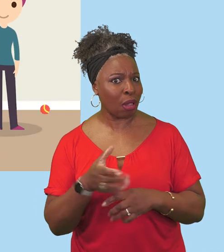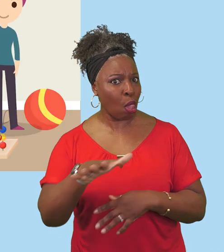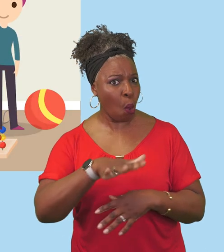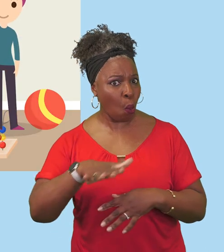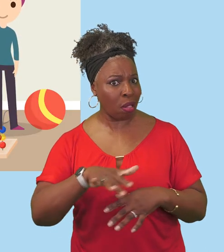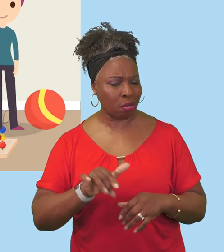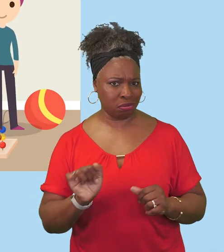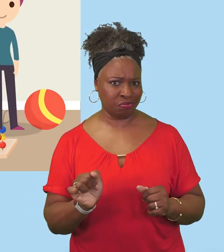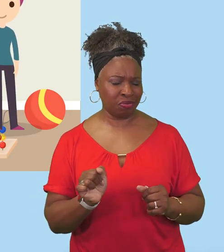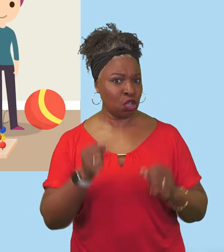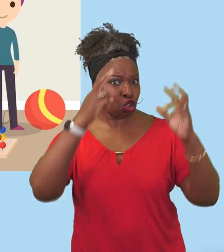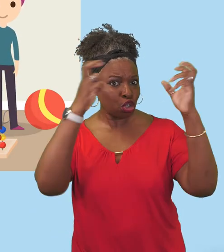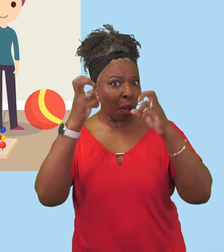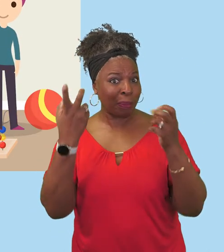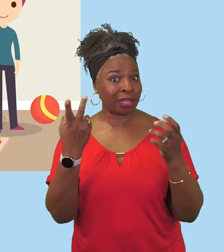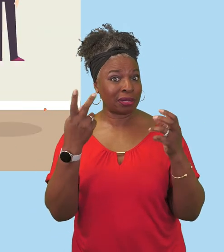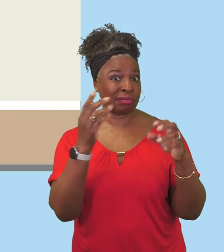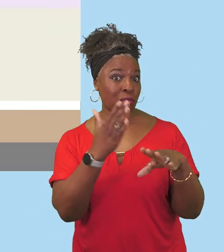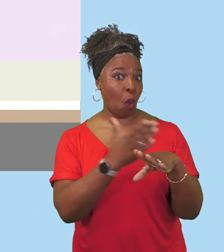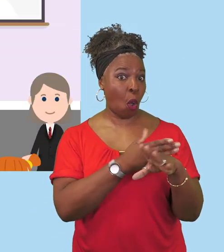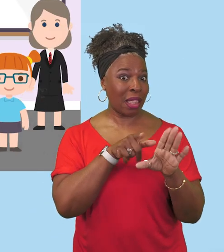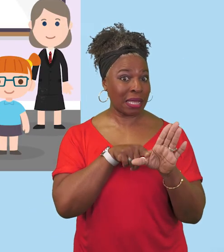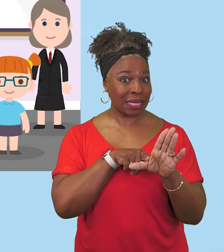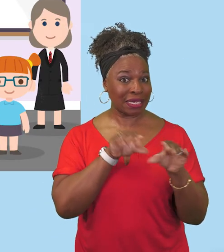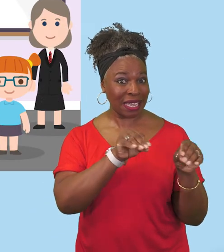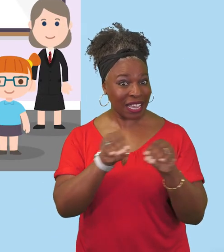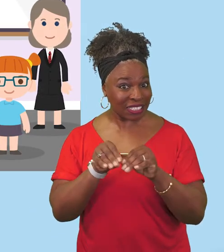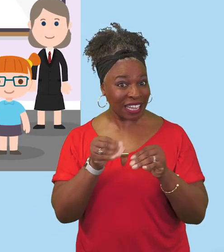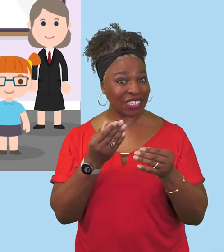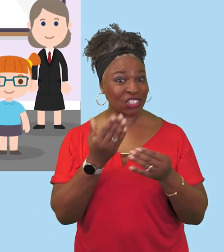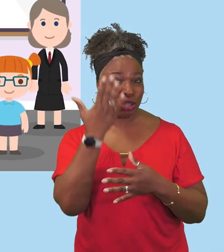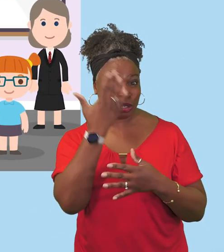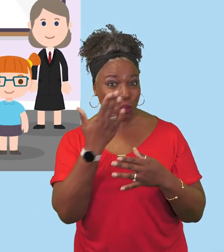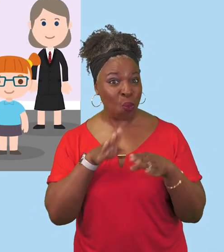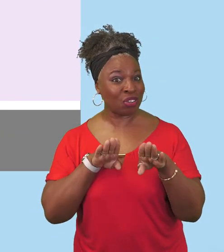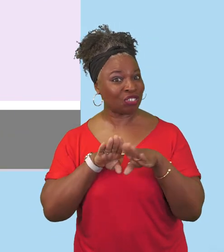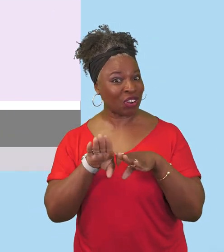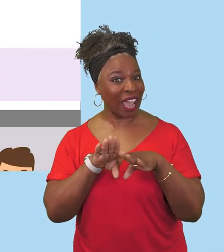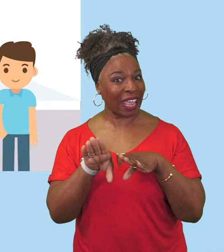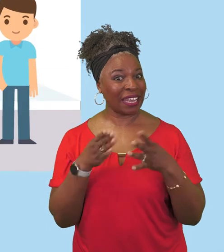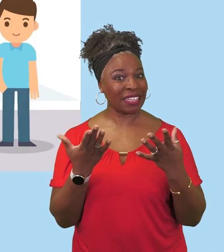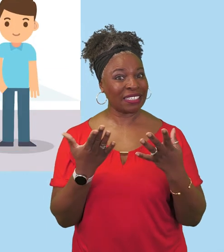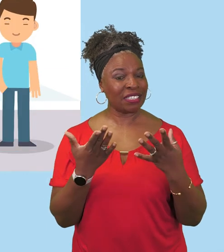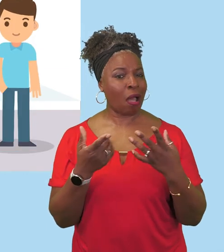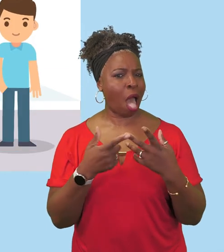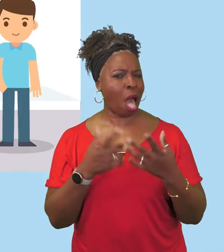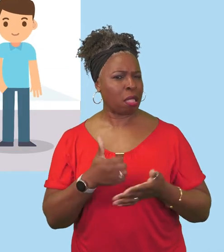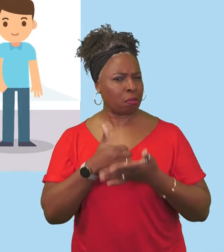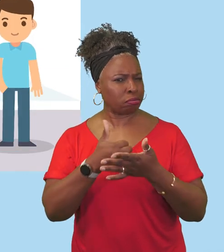will cover topics such as: early years, education schools and training, and other support available.